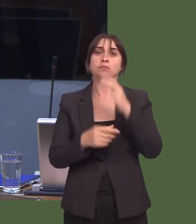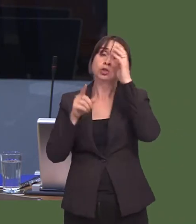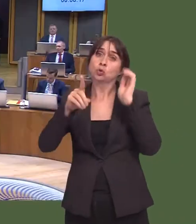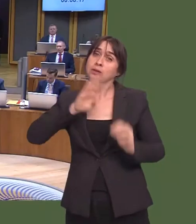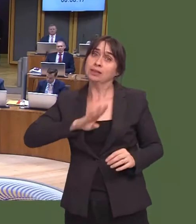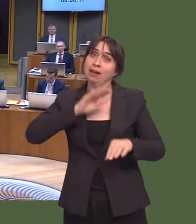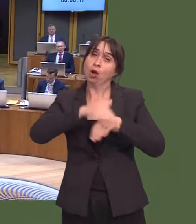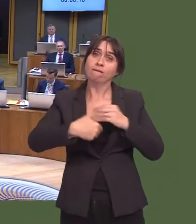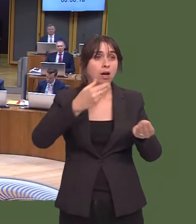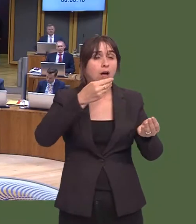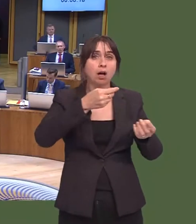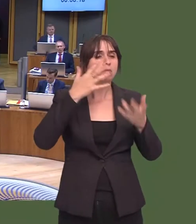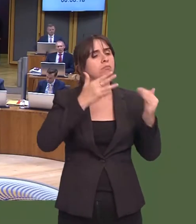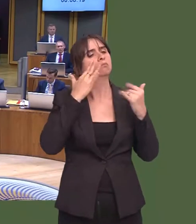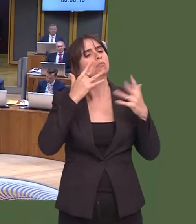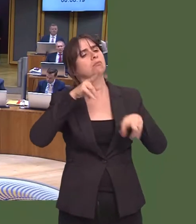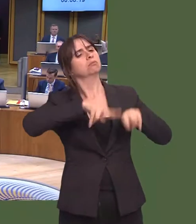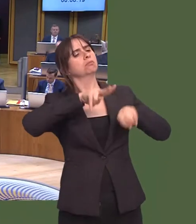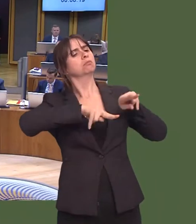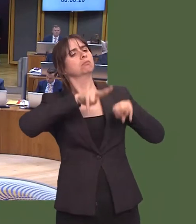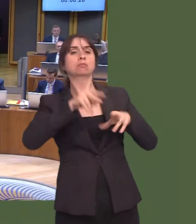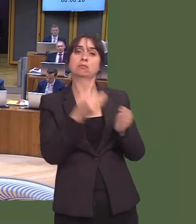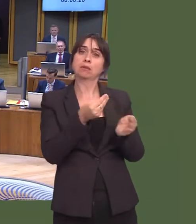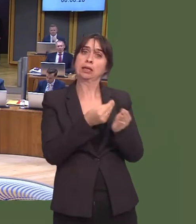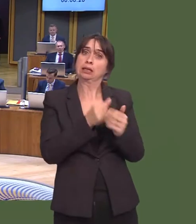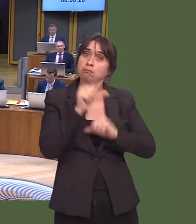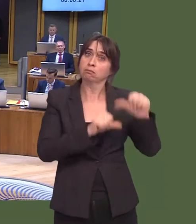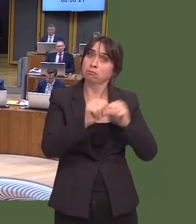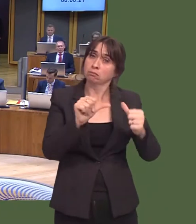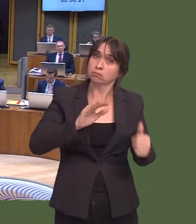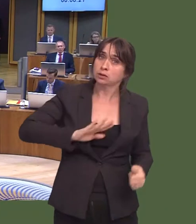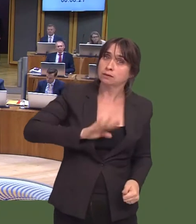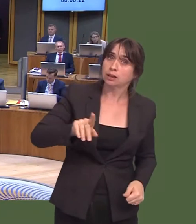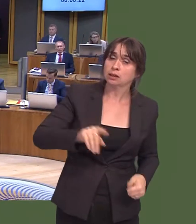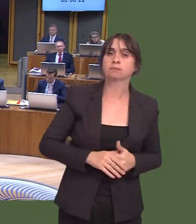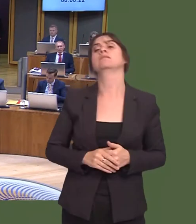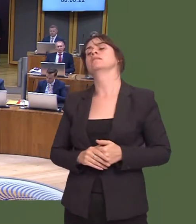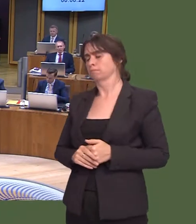Carwyn Jones: Yes, I am. There are issue that arise every year from the boards, but theyíve been given a three-year